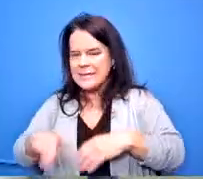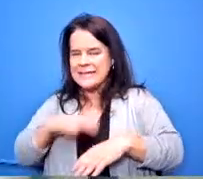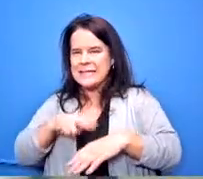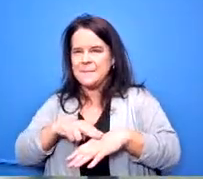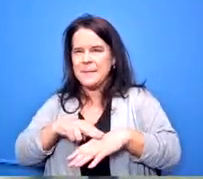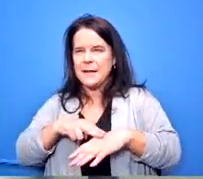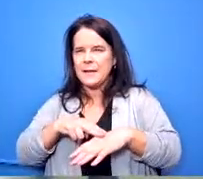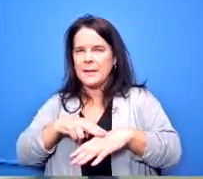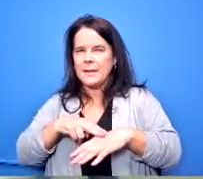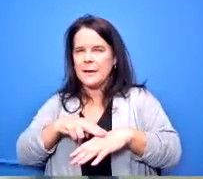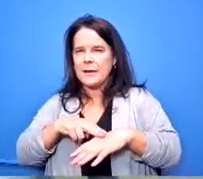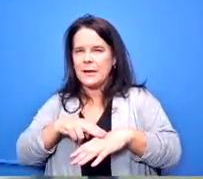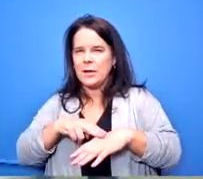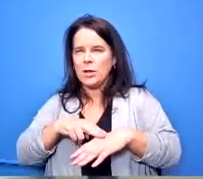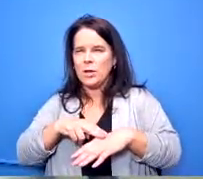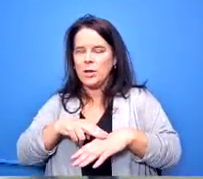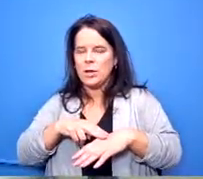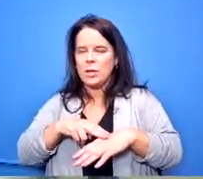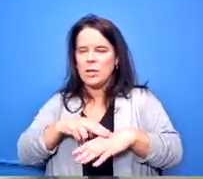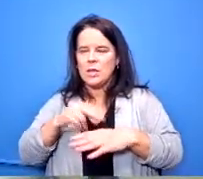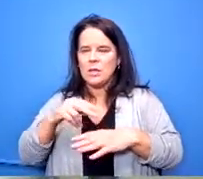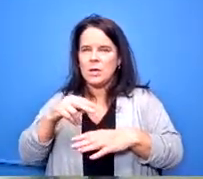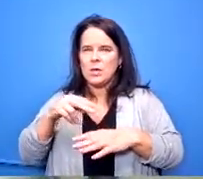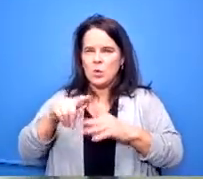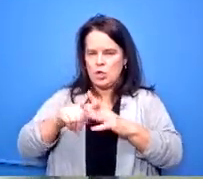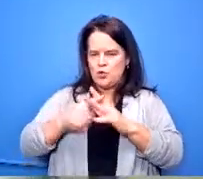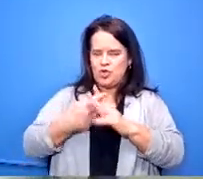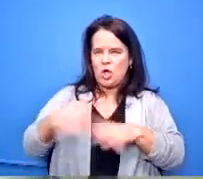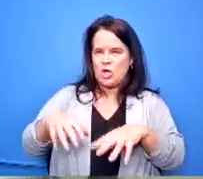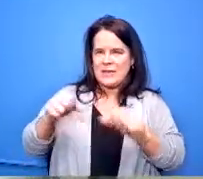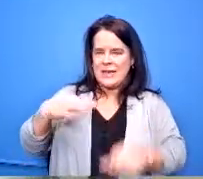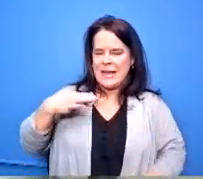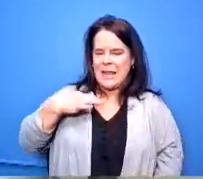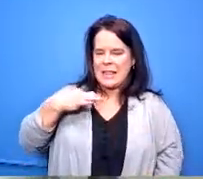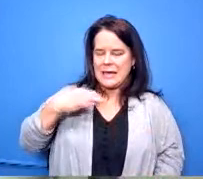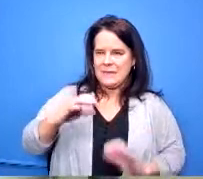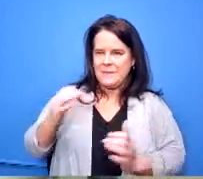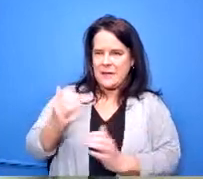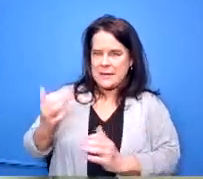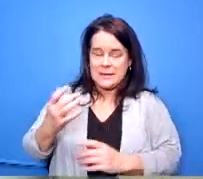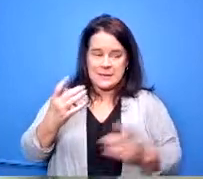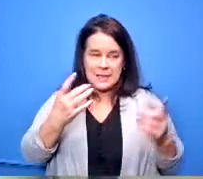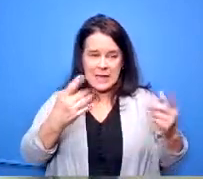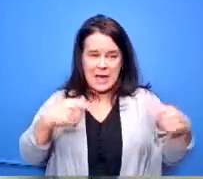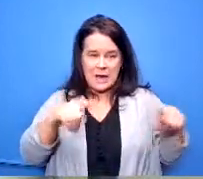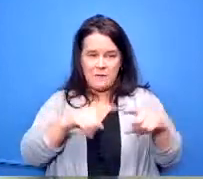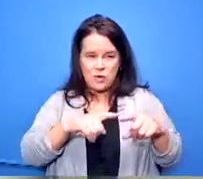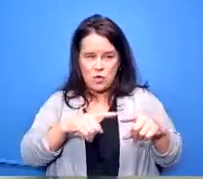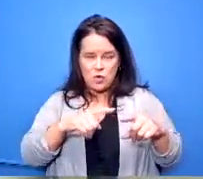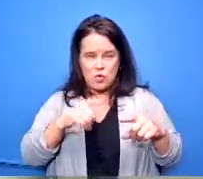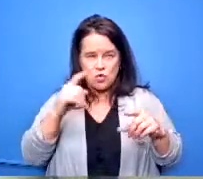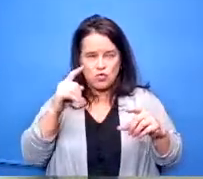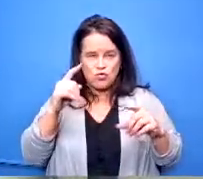start taking your elective classes have have you guys explored allowing school kids from different